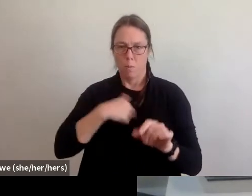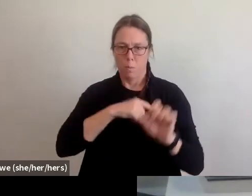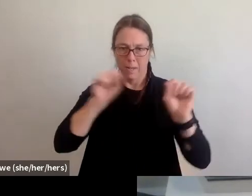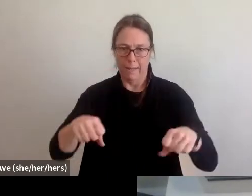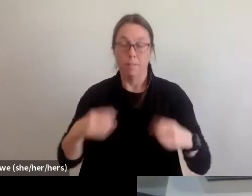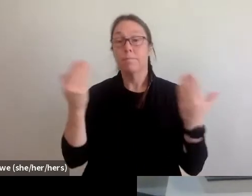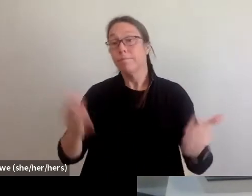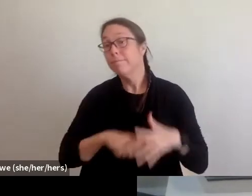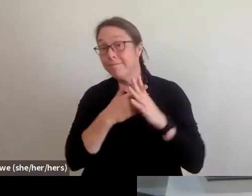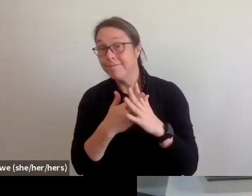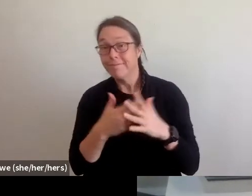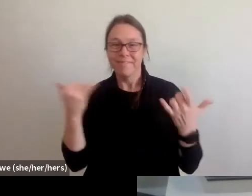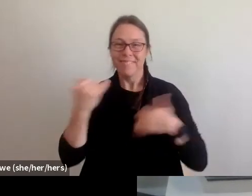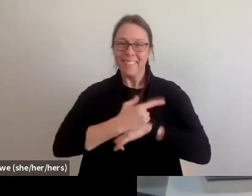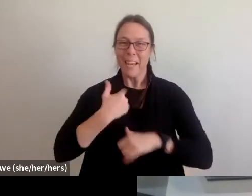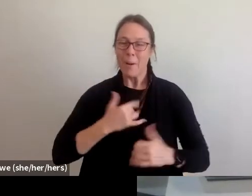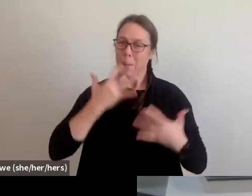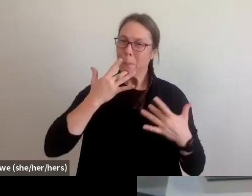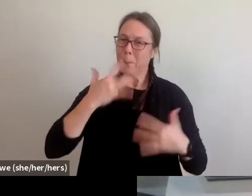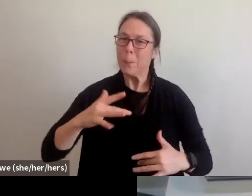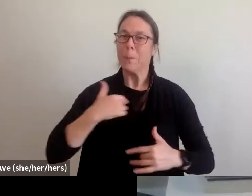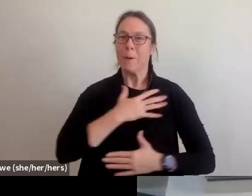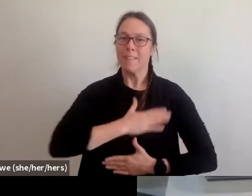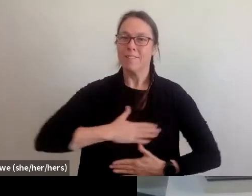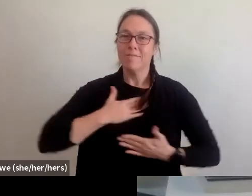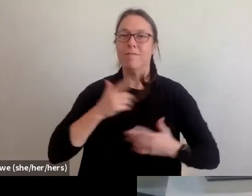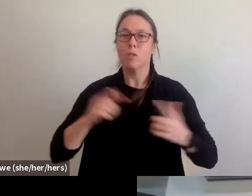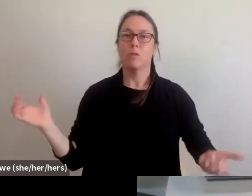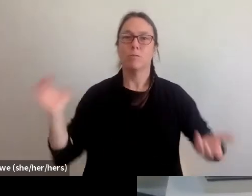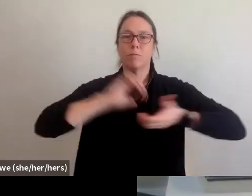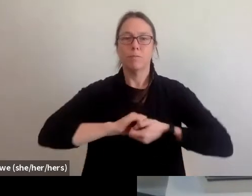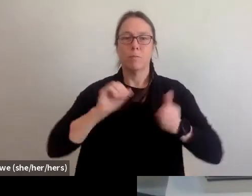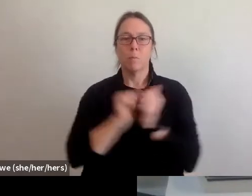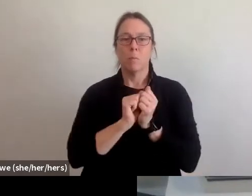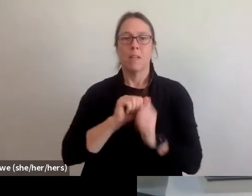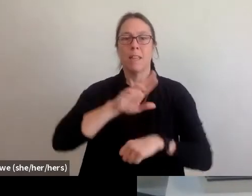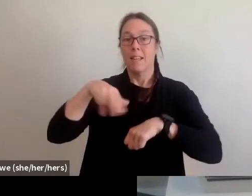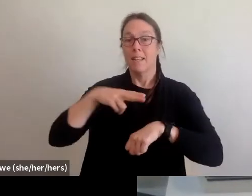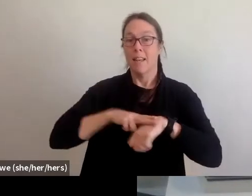Today like I said, we're lucky and very appreciative to collaborate with National Low Income Housing Coalition